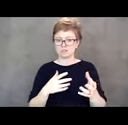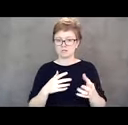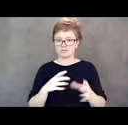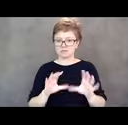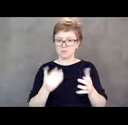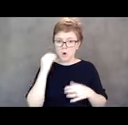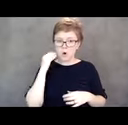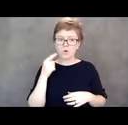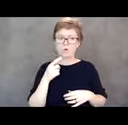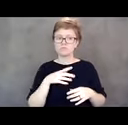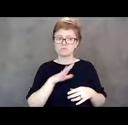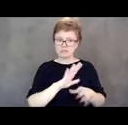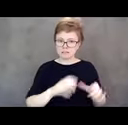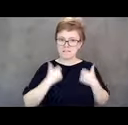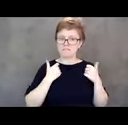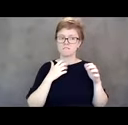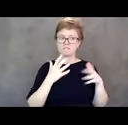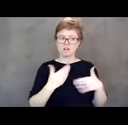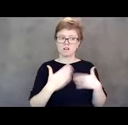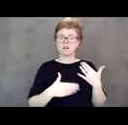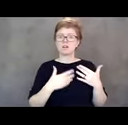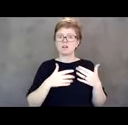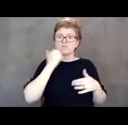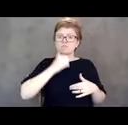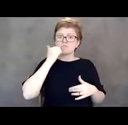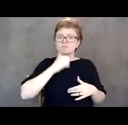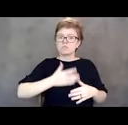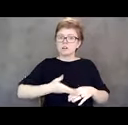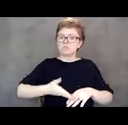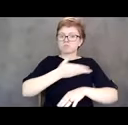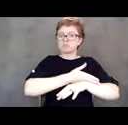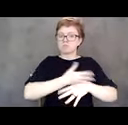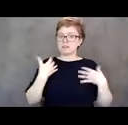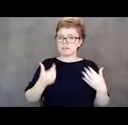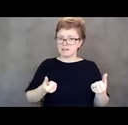In that case, the inability to have somebody there by his side that understood his base level,